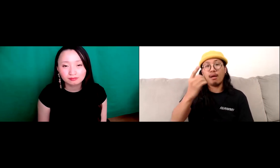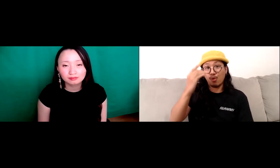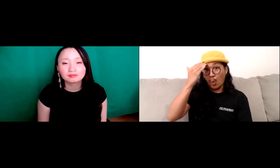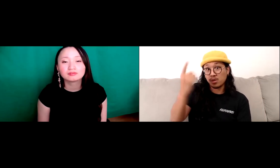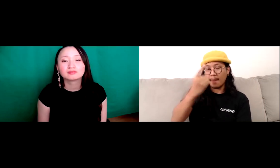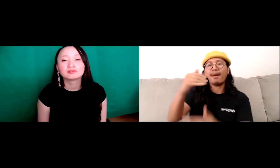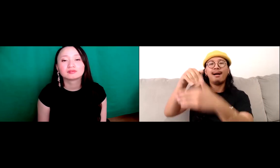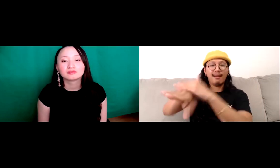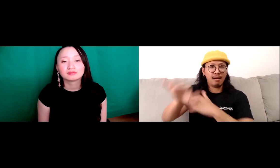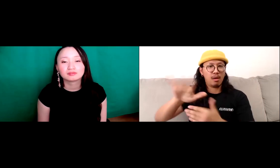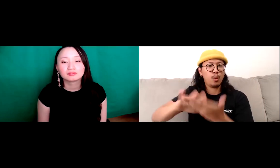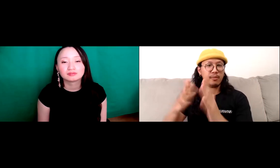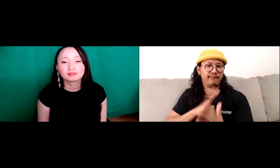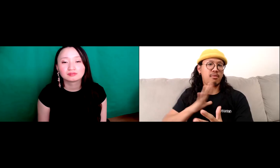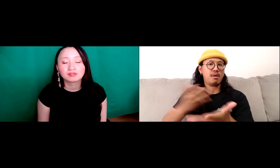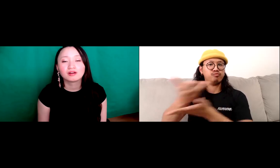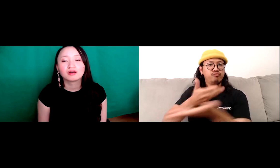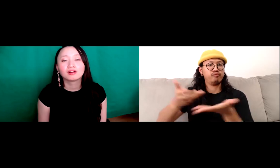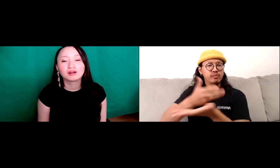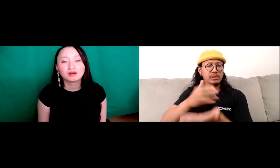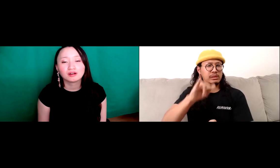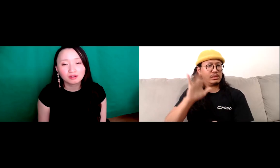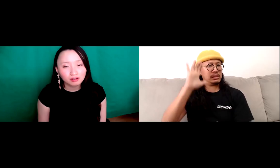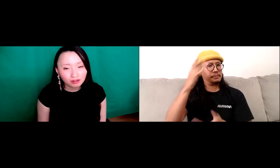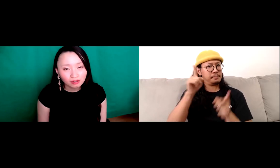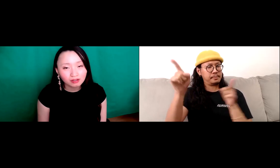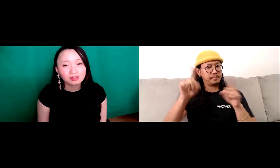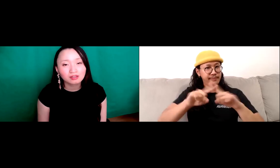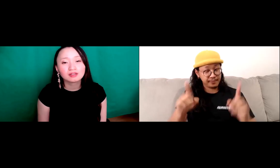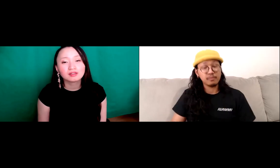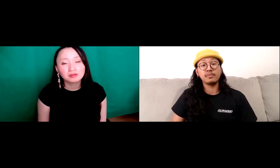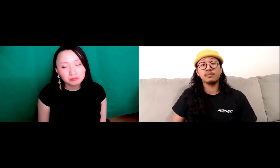So if you knew someone, then you had access into that community and you were, you know